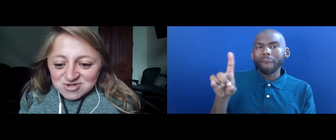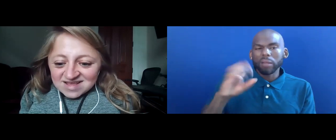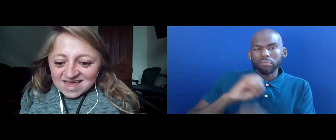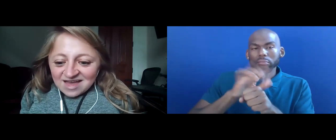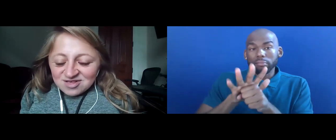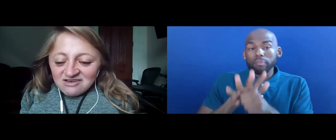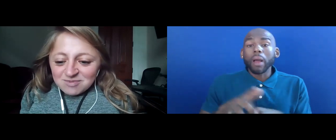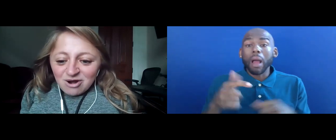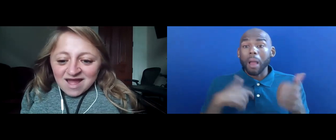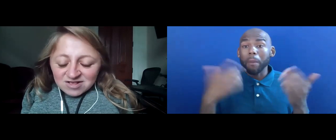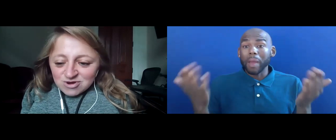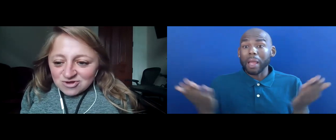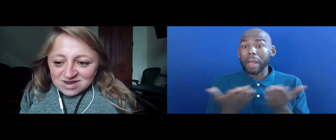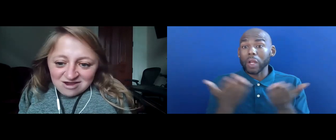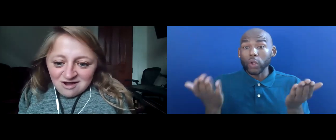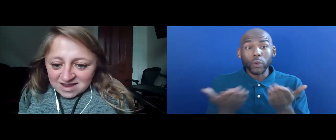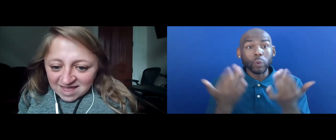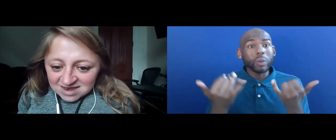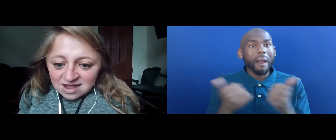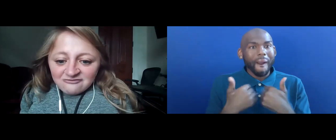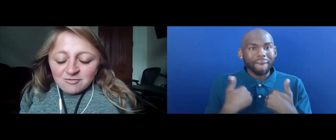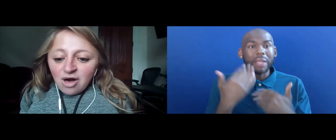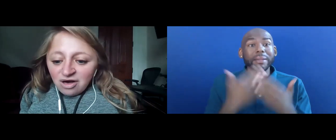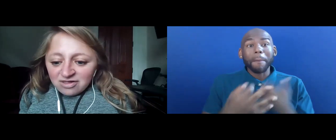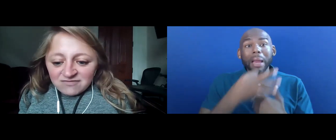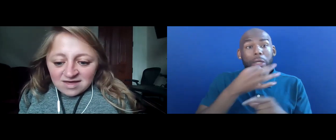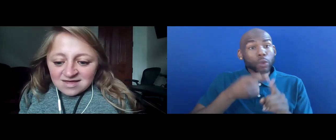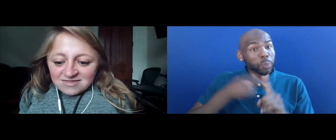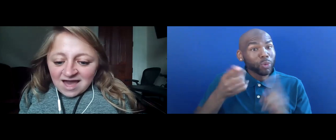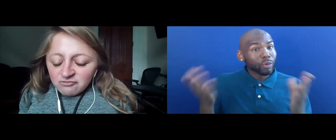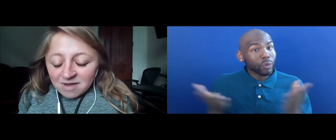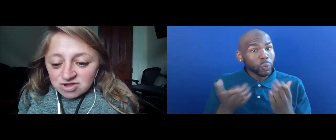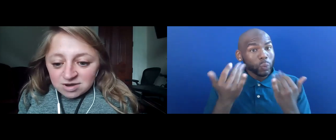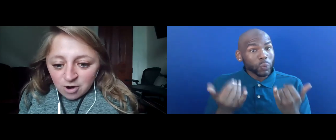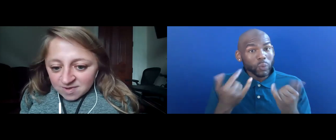OUR EXPERTS ARE HERE ON HAND FOR ALL OF THE AFOREMENTIONED